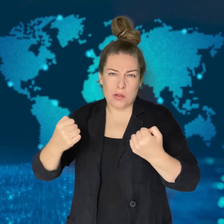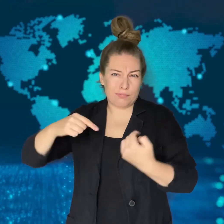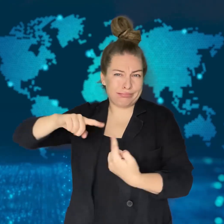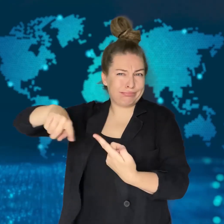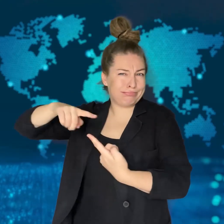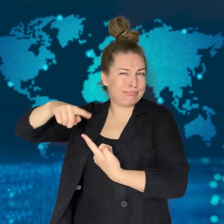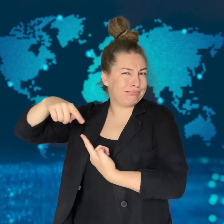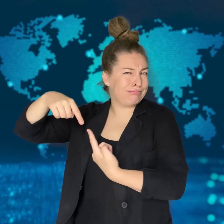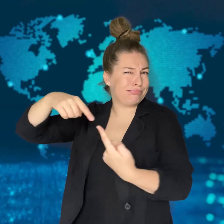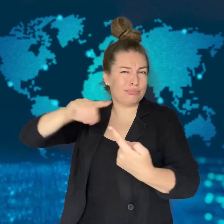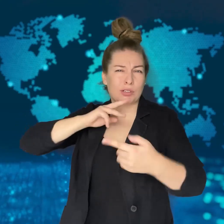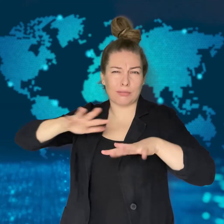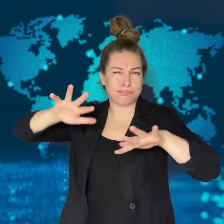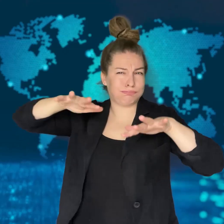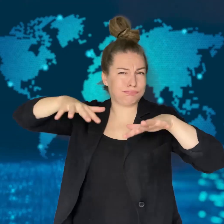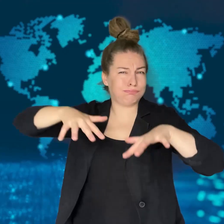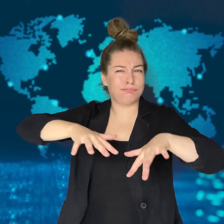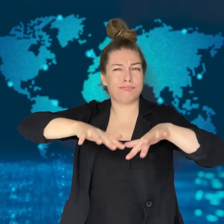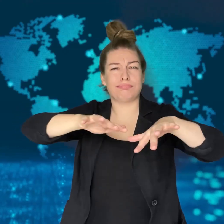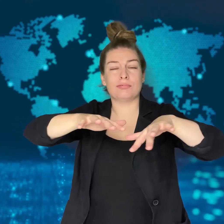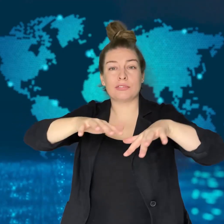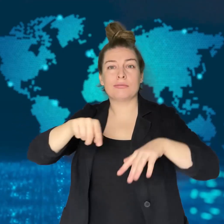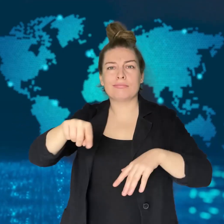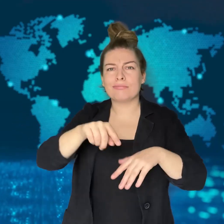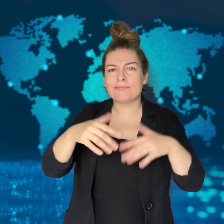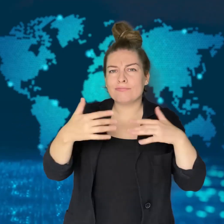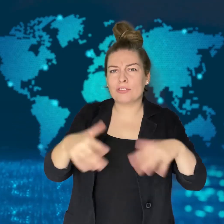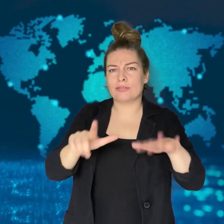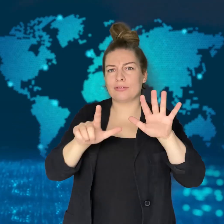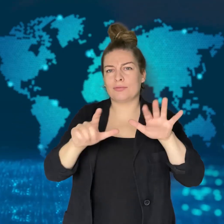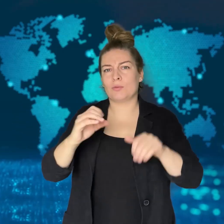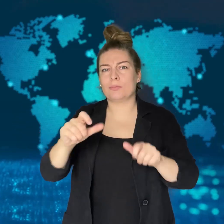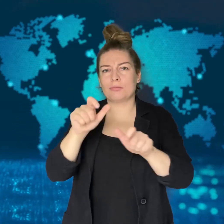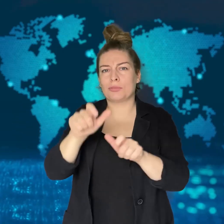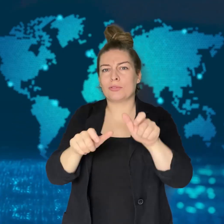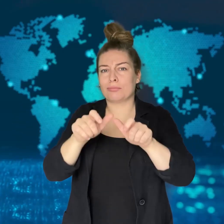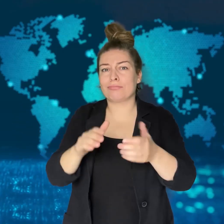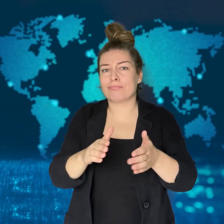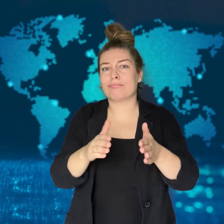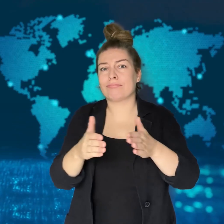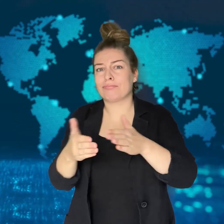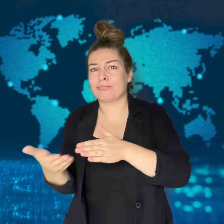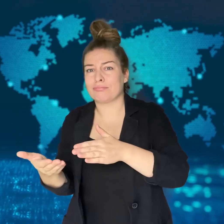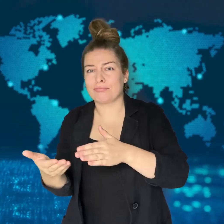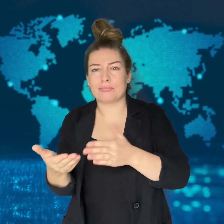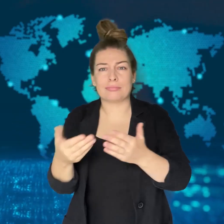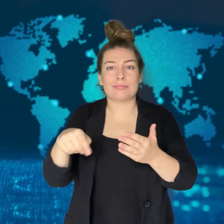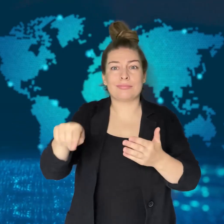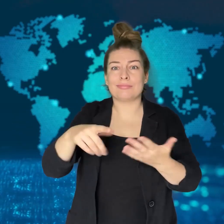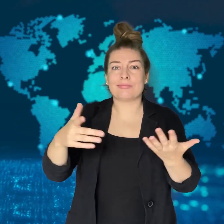Millions have been left without power.